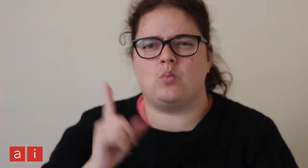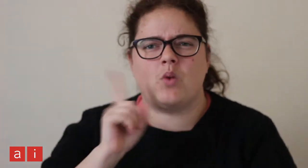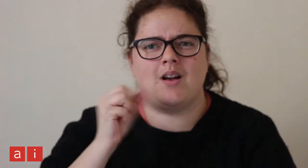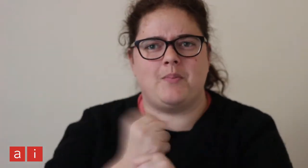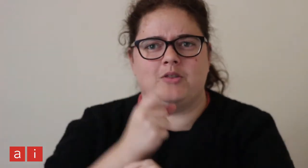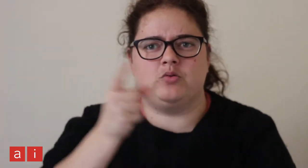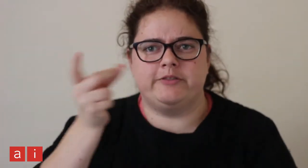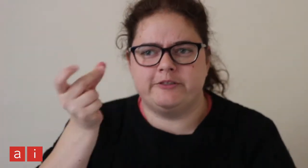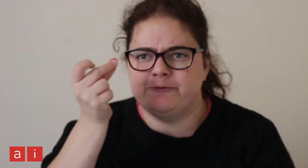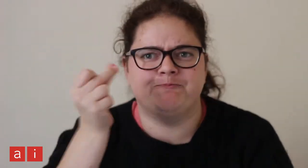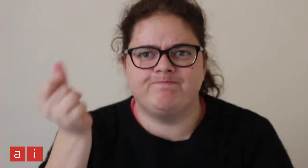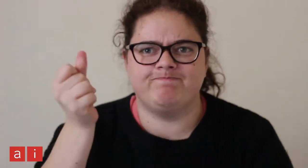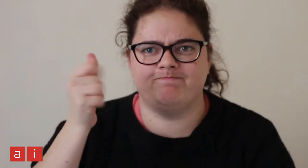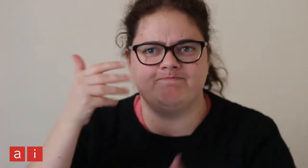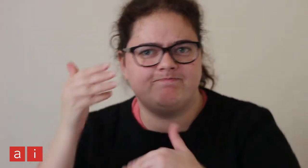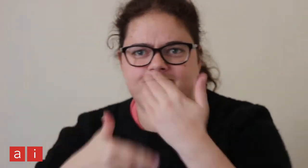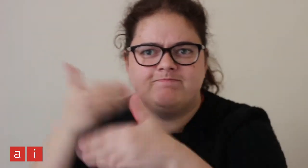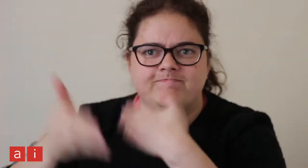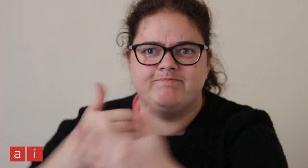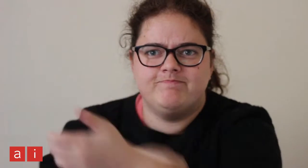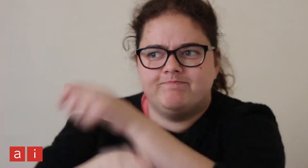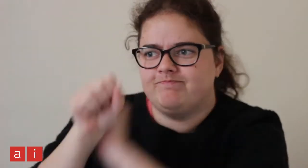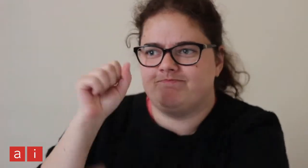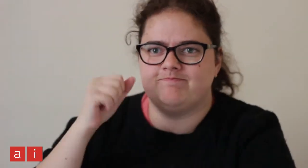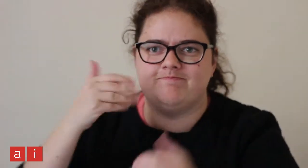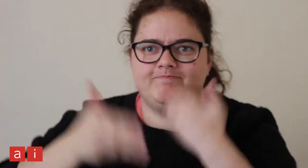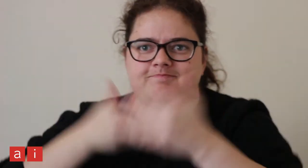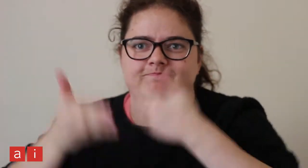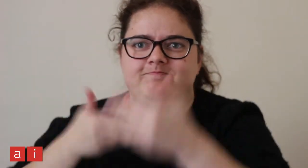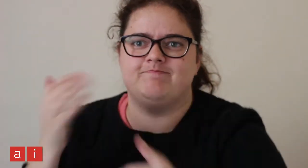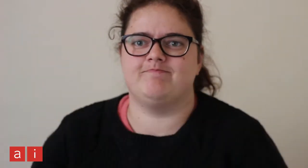Something that makes you tick. Become productive.